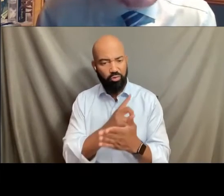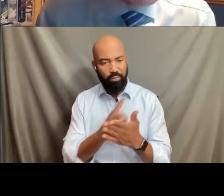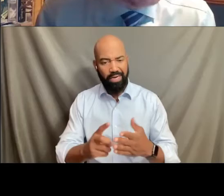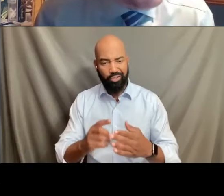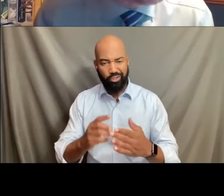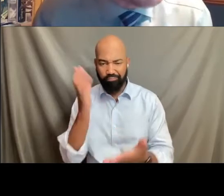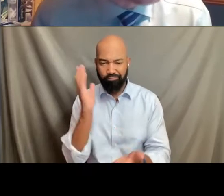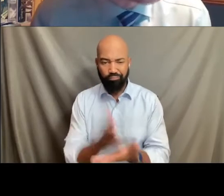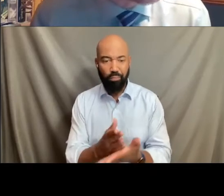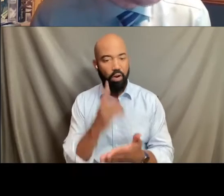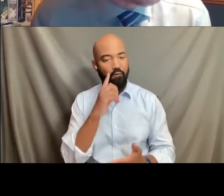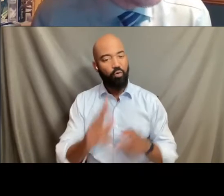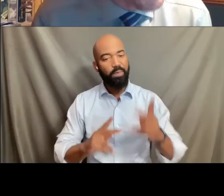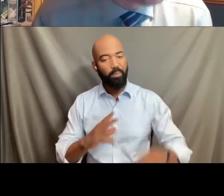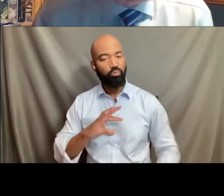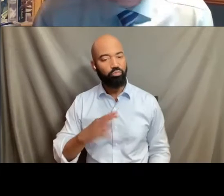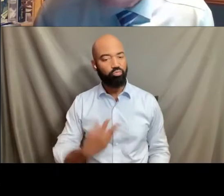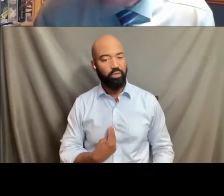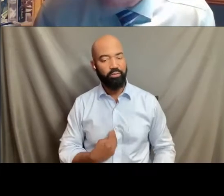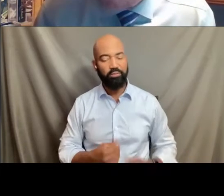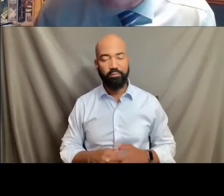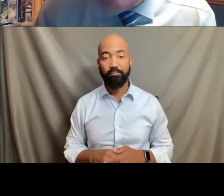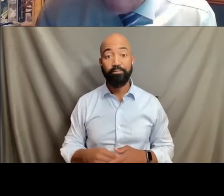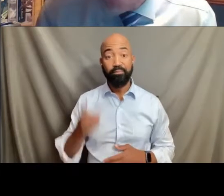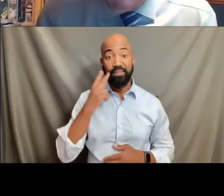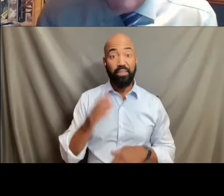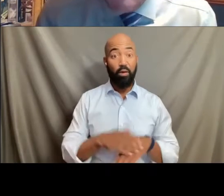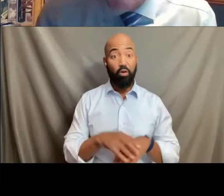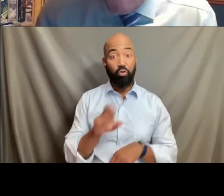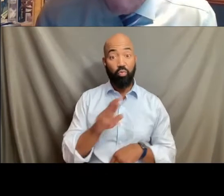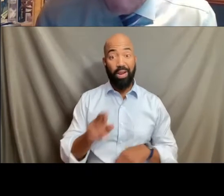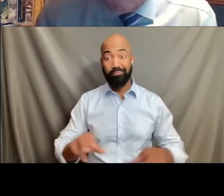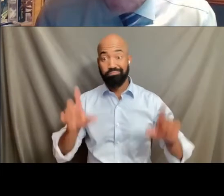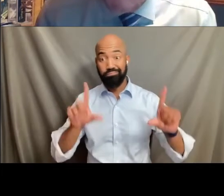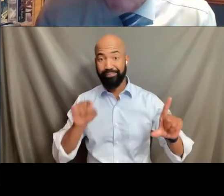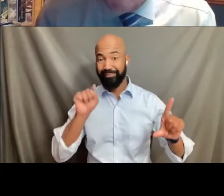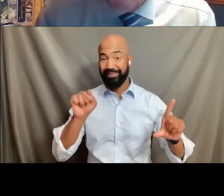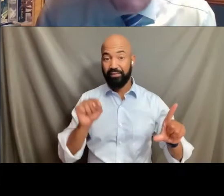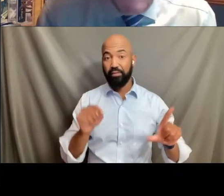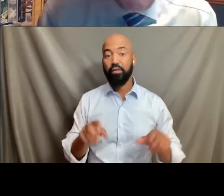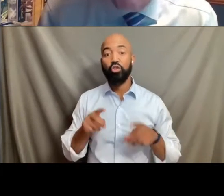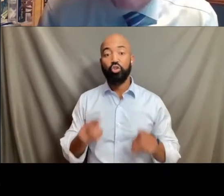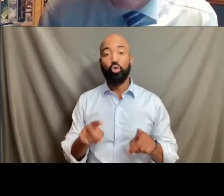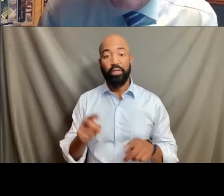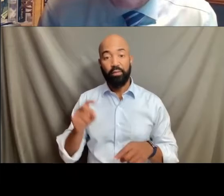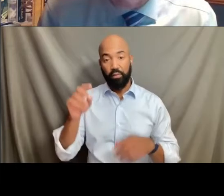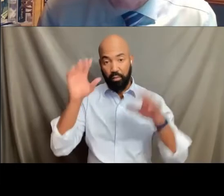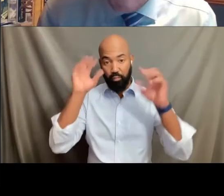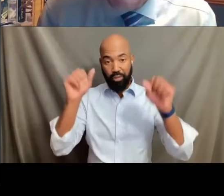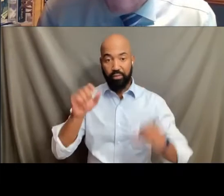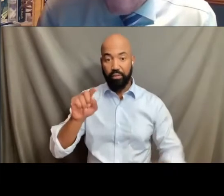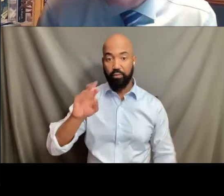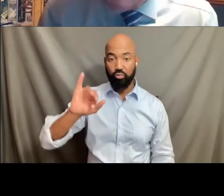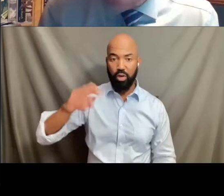on the right side of your screen that during the course of the Trump administration or he made reference to this as well.